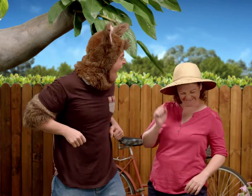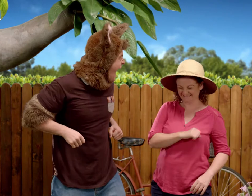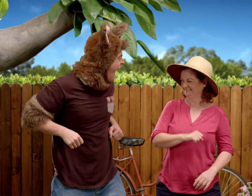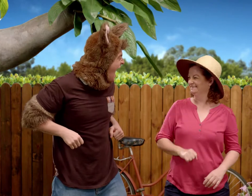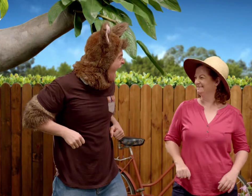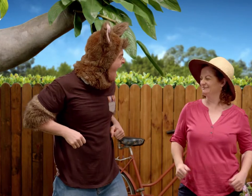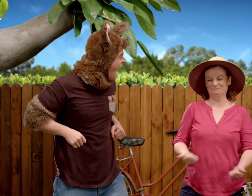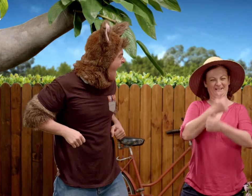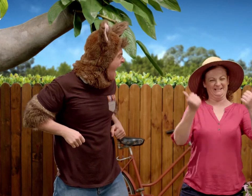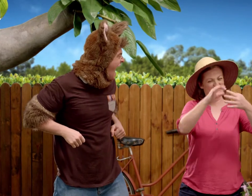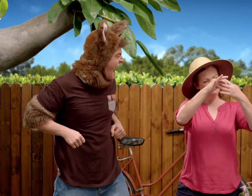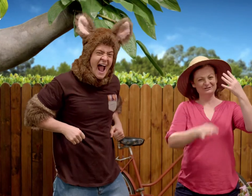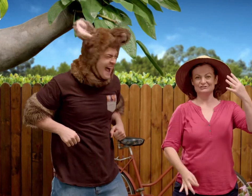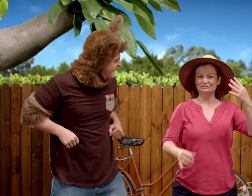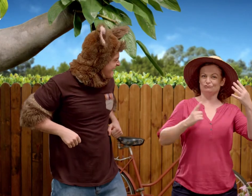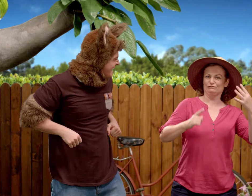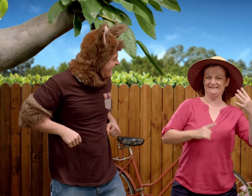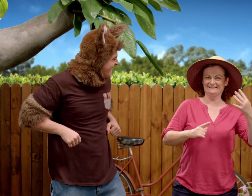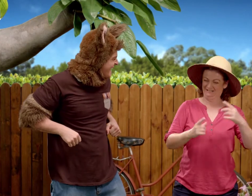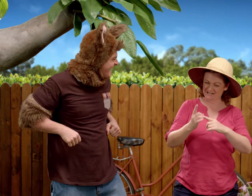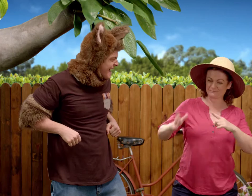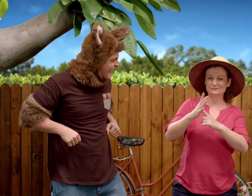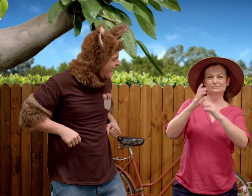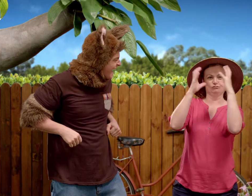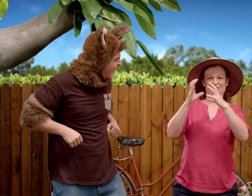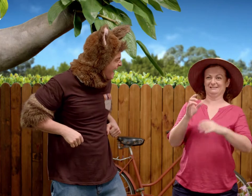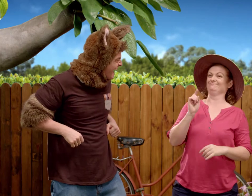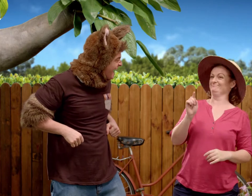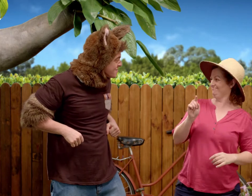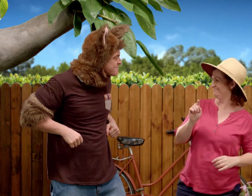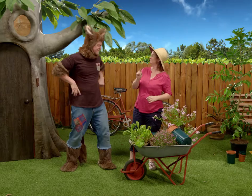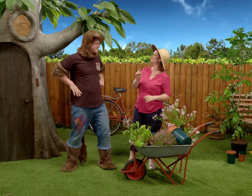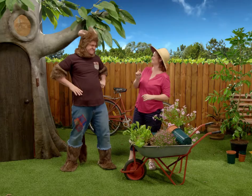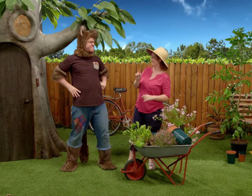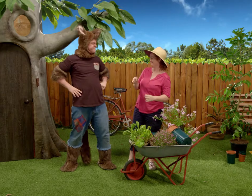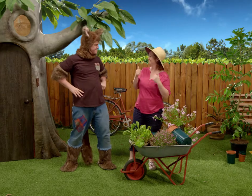That's right, Possum! There are plenty of reasons why trees are important.